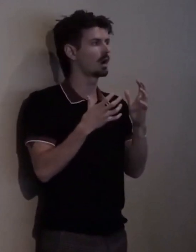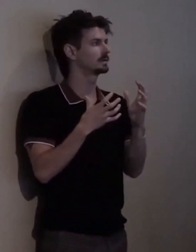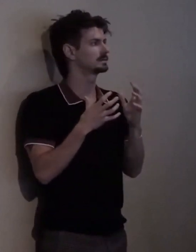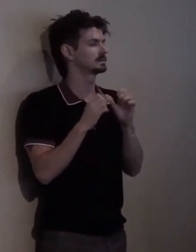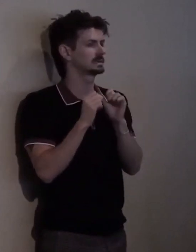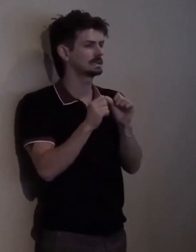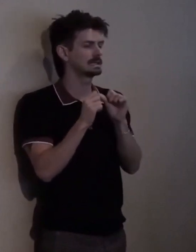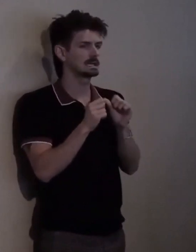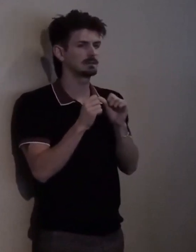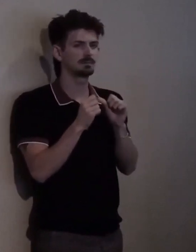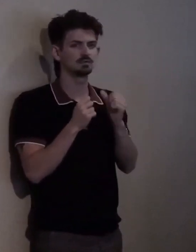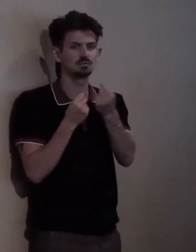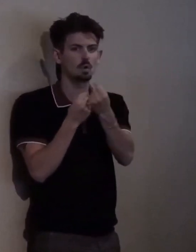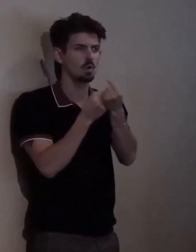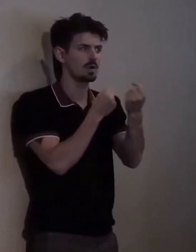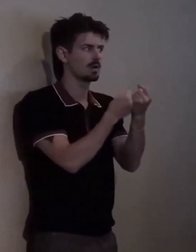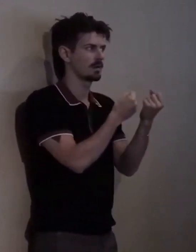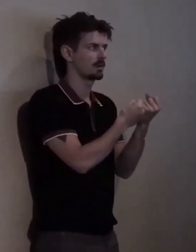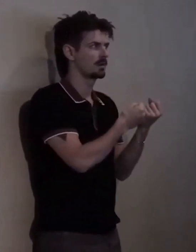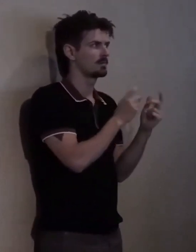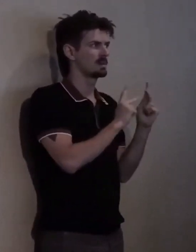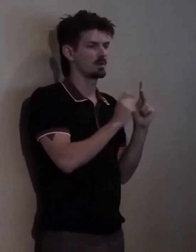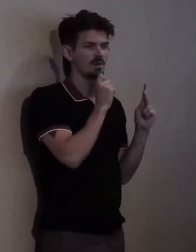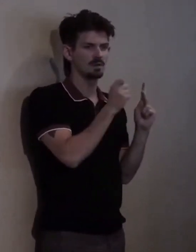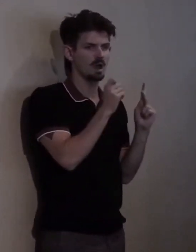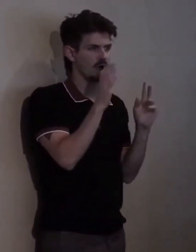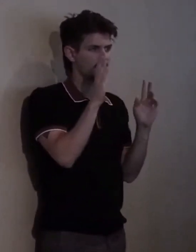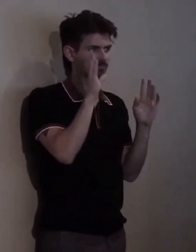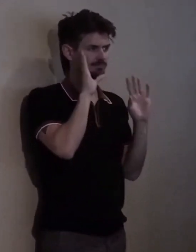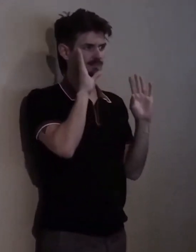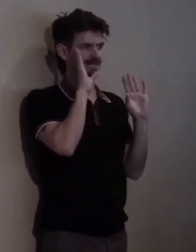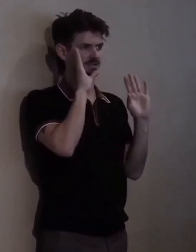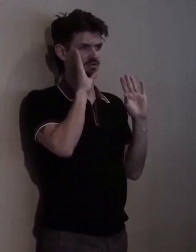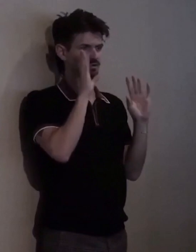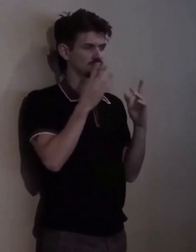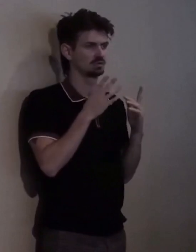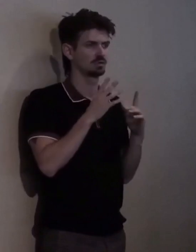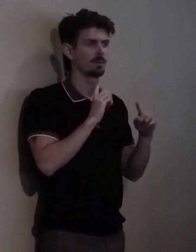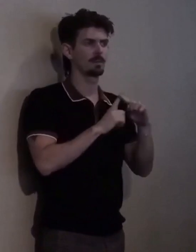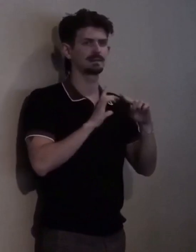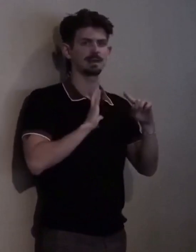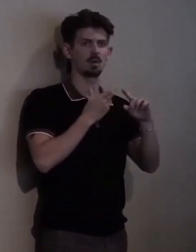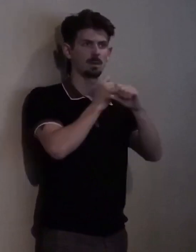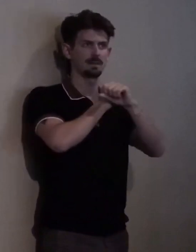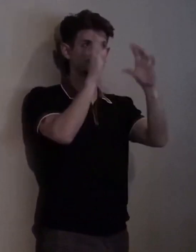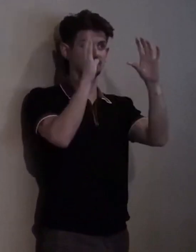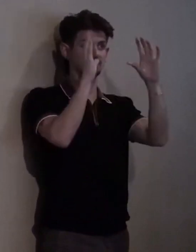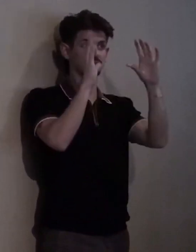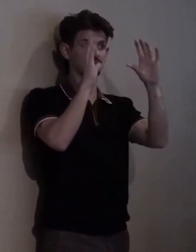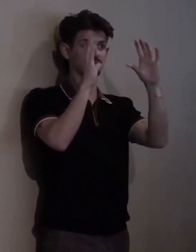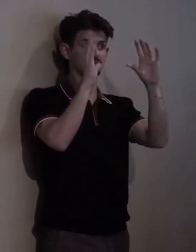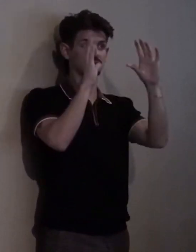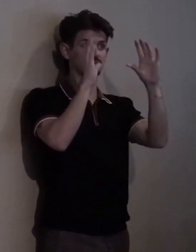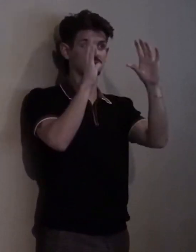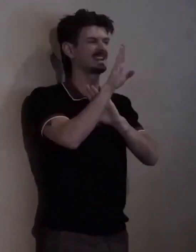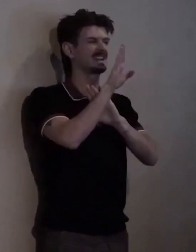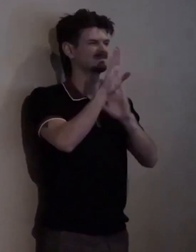in the community connection to further the mission of thriving, Right? The ADA is the floor,